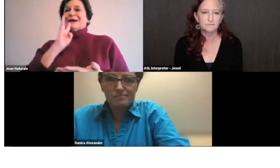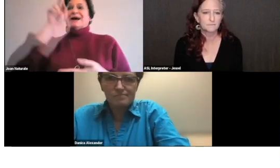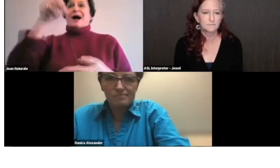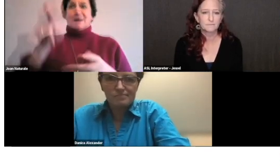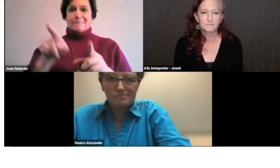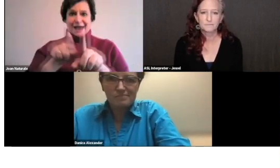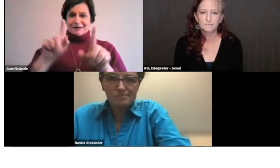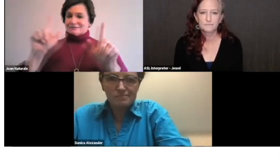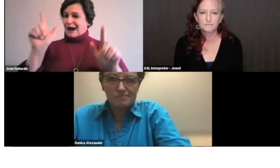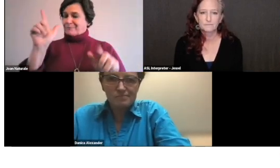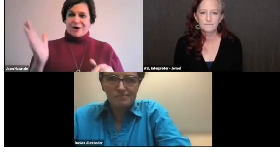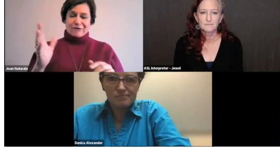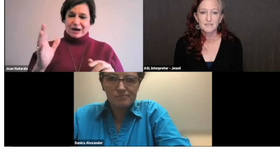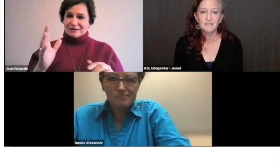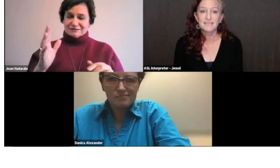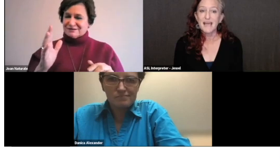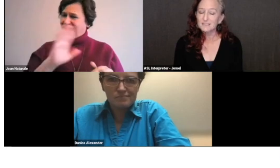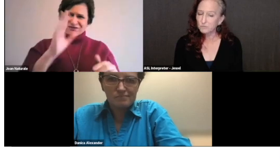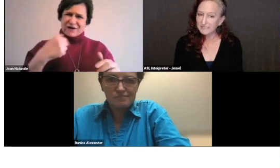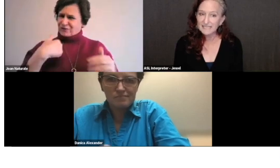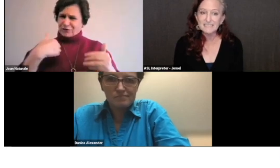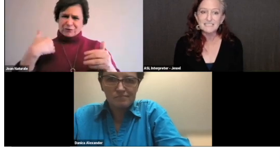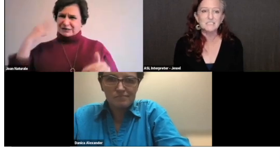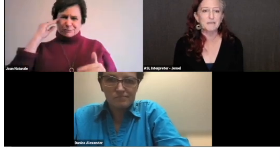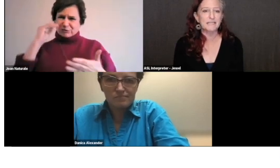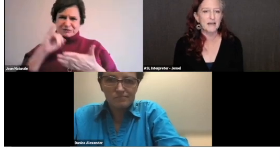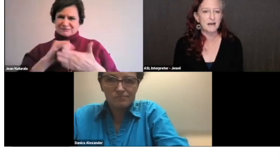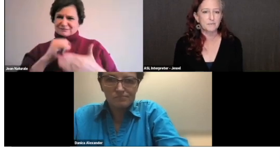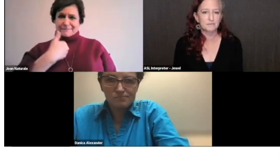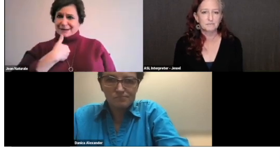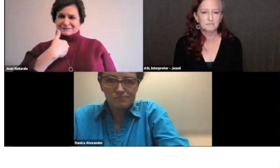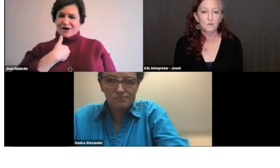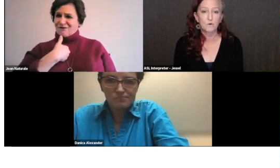Yes, we need to speak up.